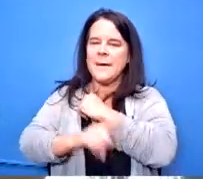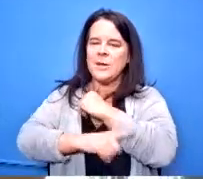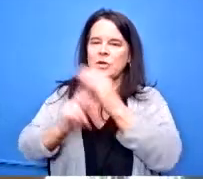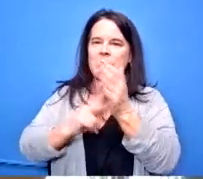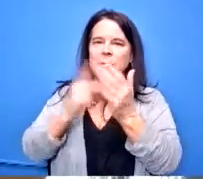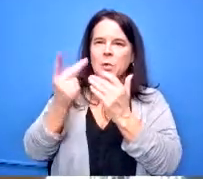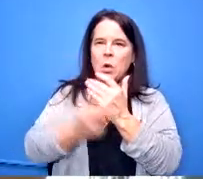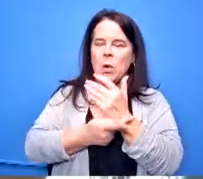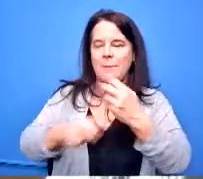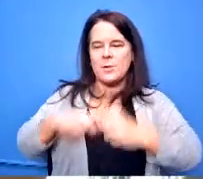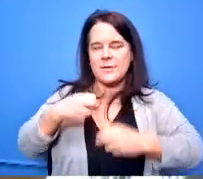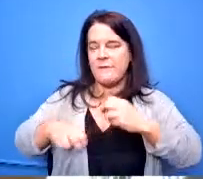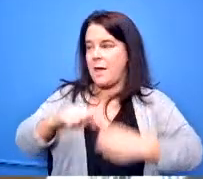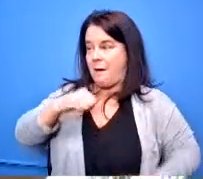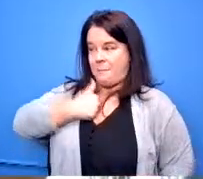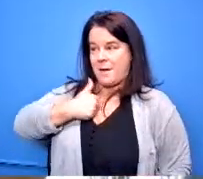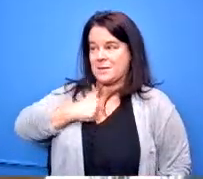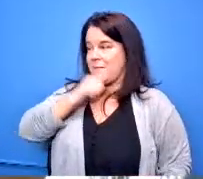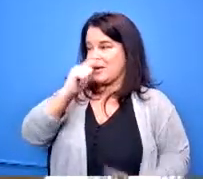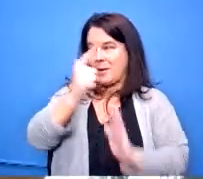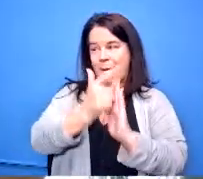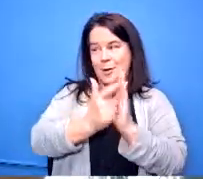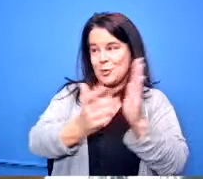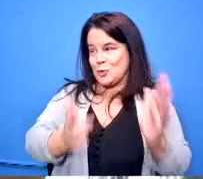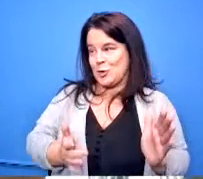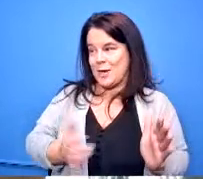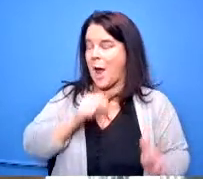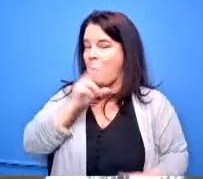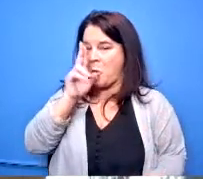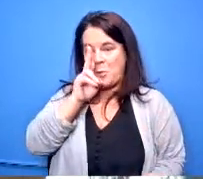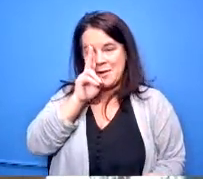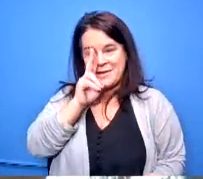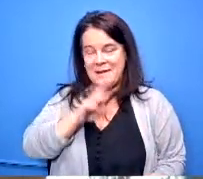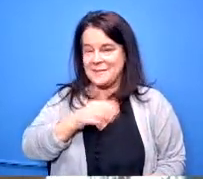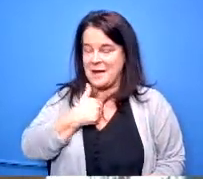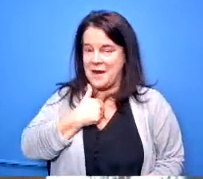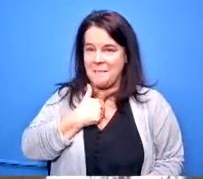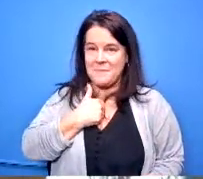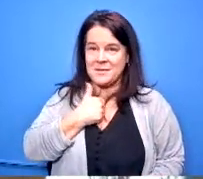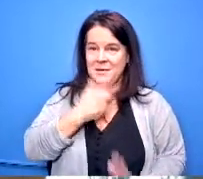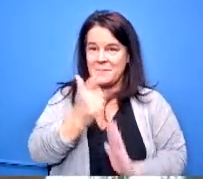i will not pretend to be one but usually in most cases in public entities like this you do not have